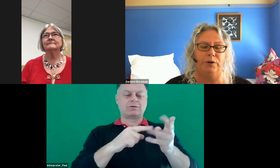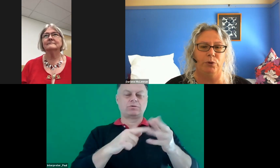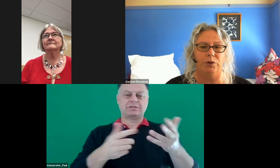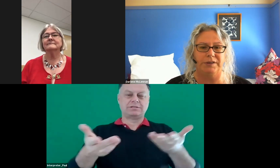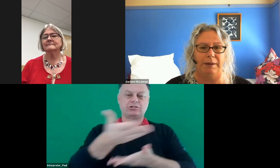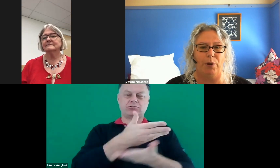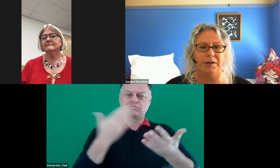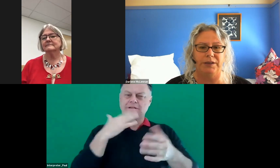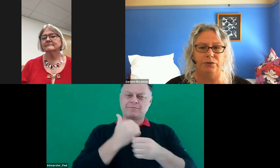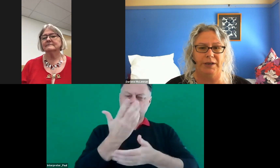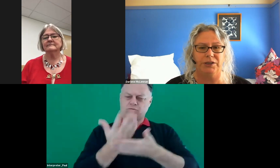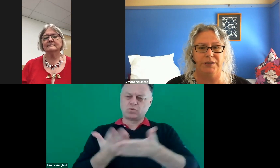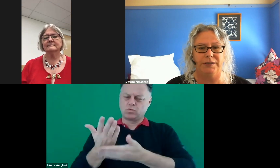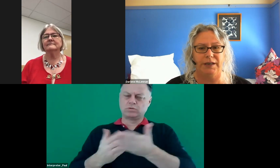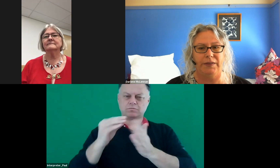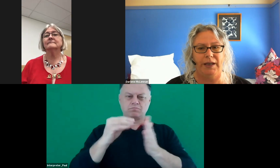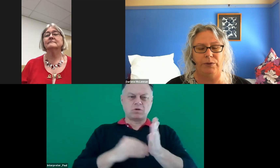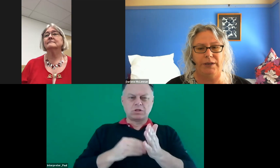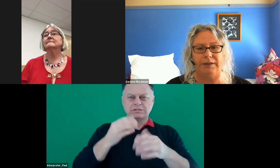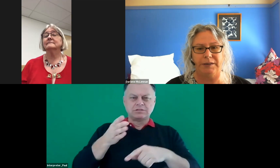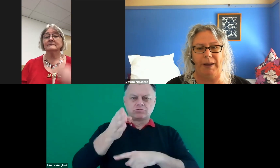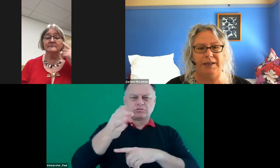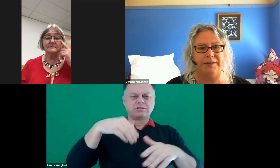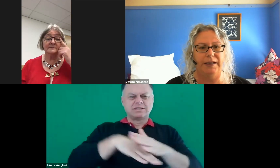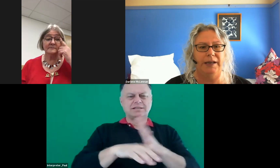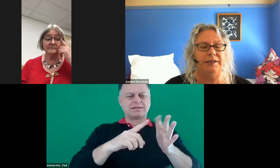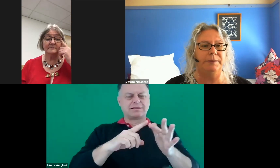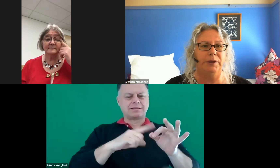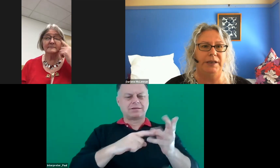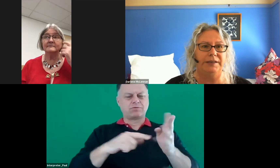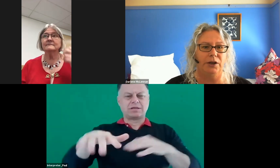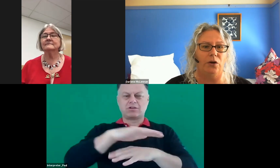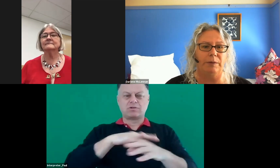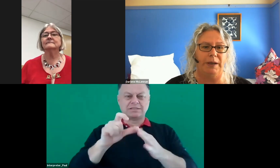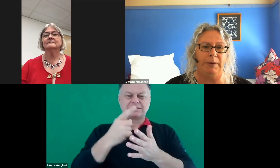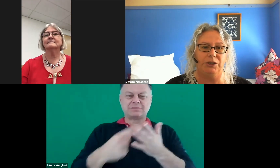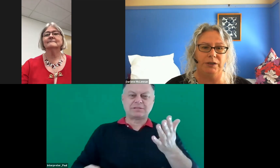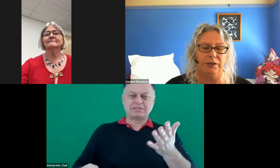reports and policy directions in the equity space, disability is no longer being mentioned.